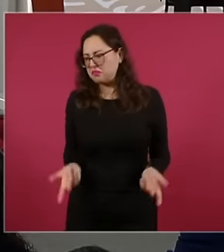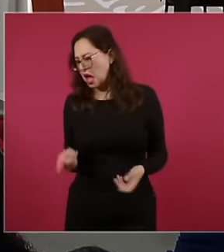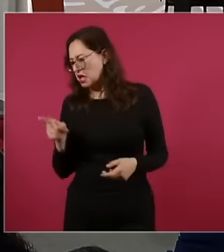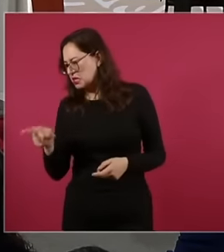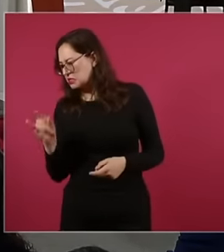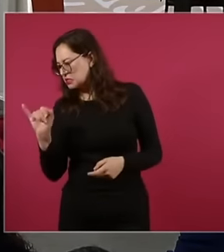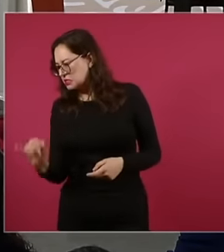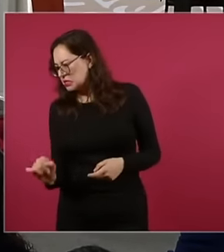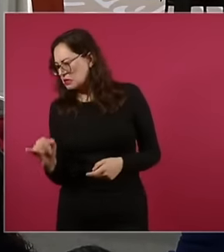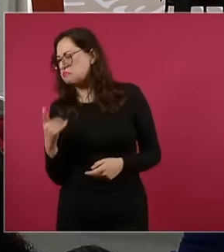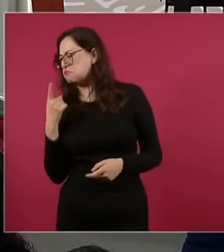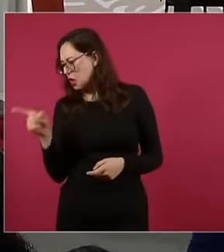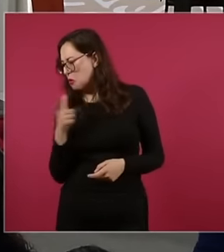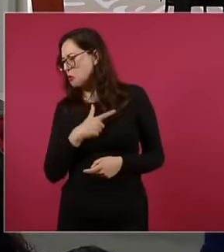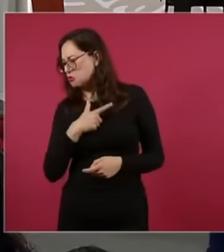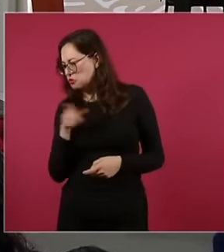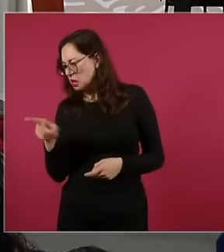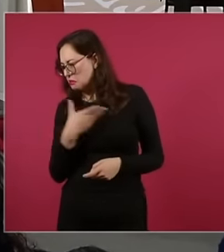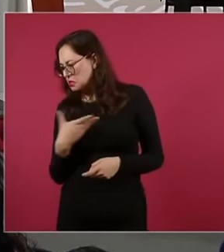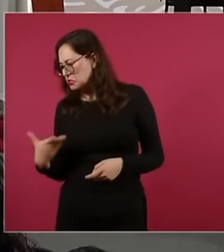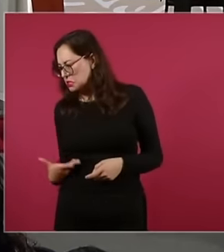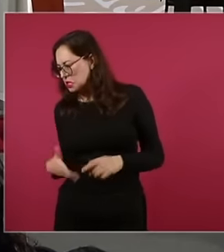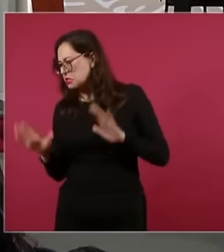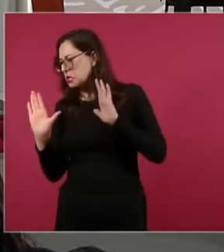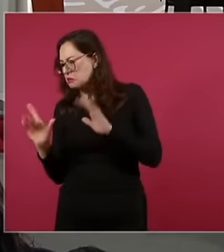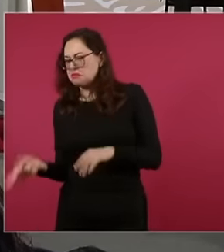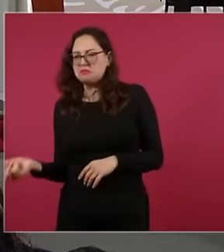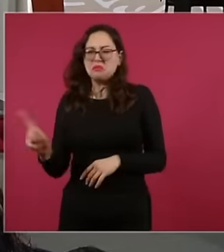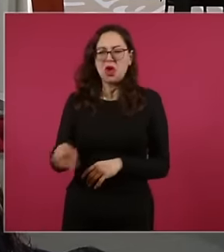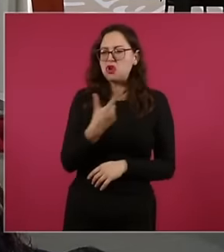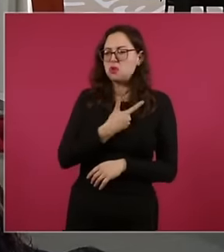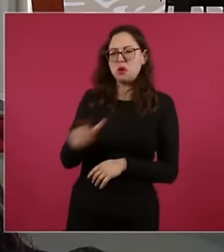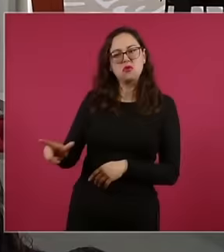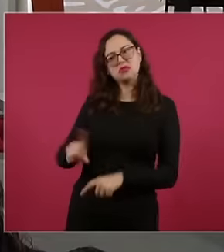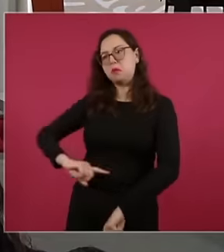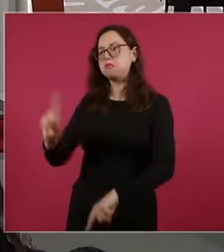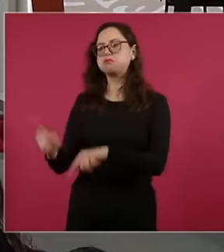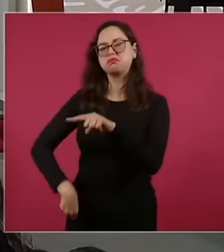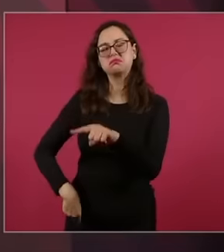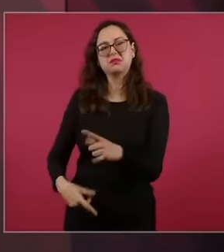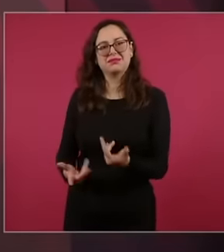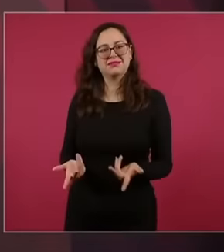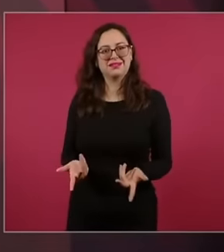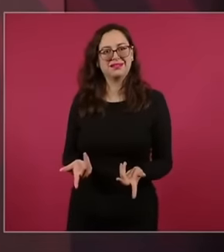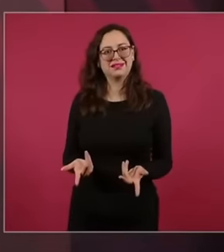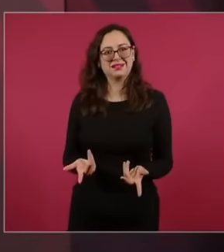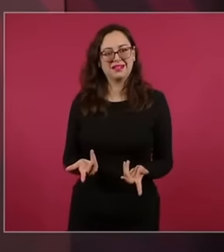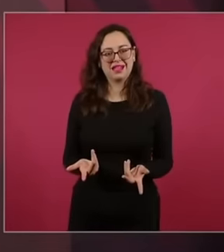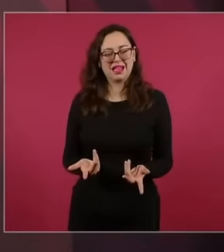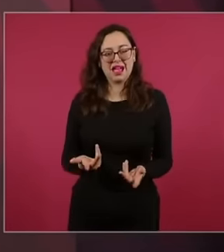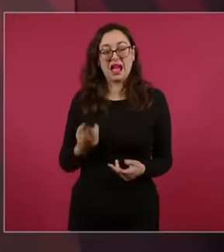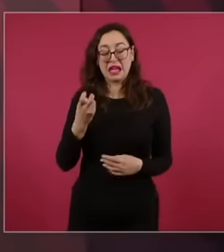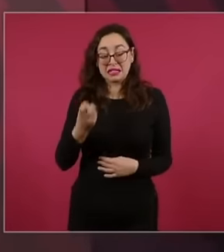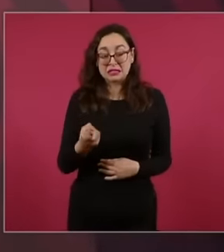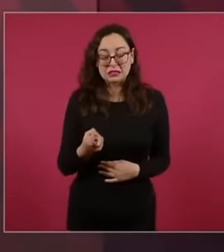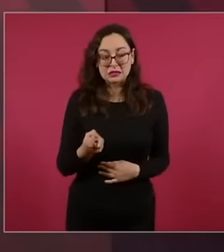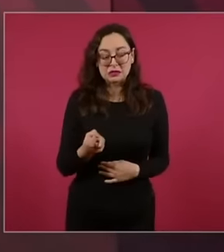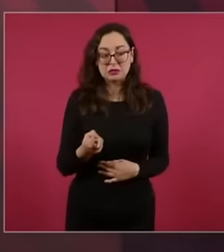democracy, and everyone had to align themselves,